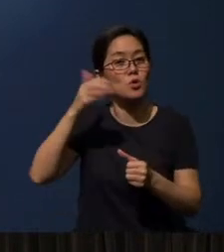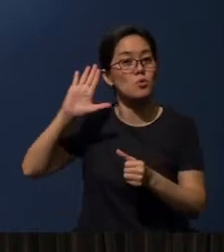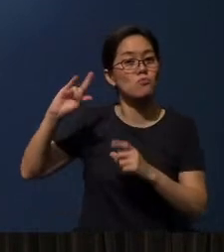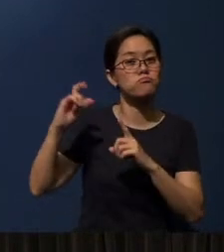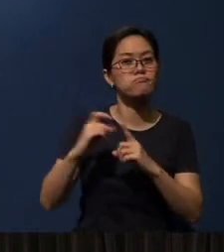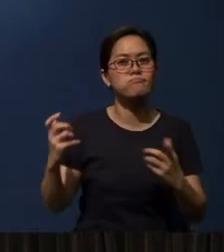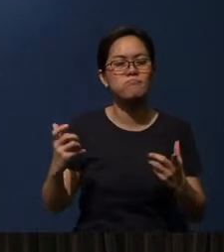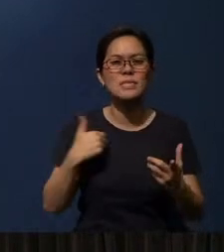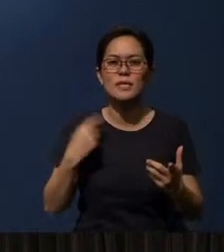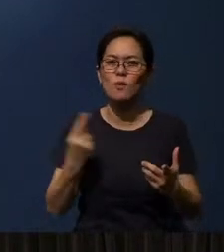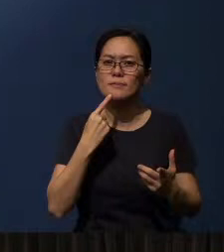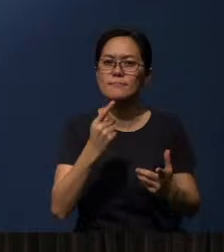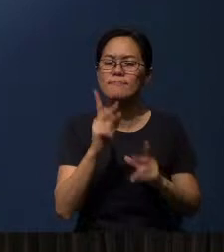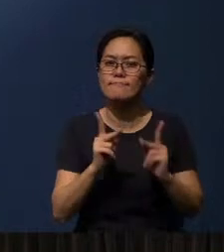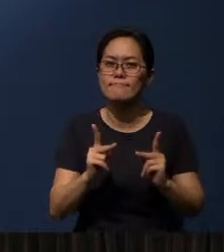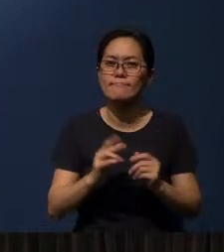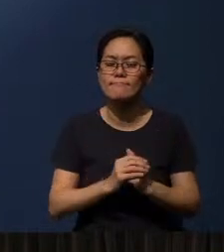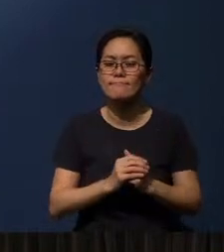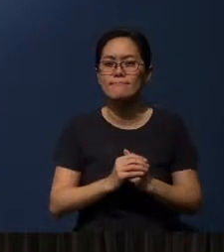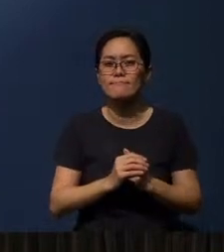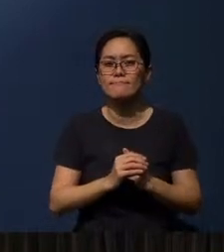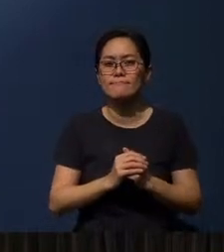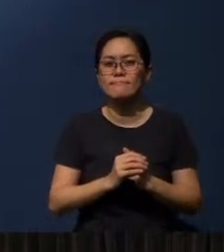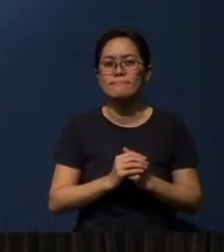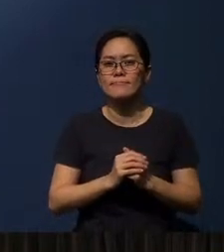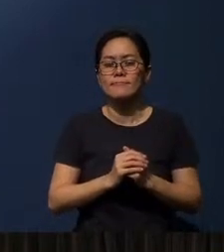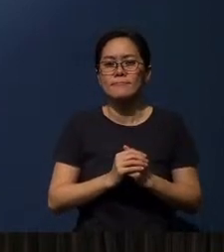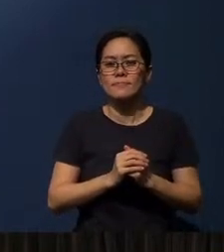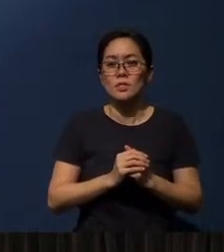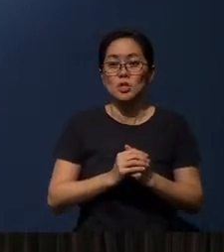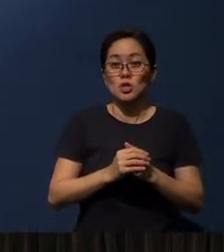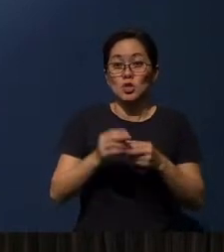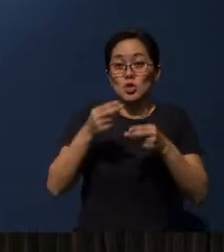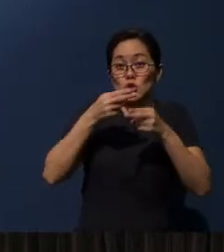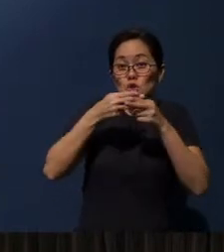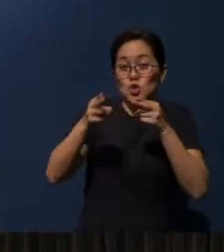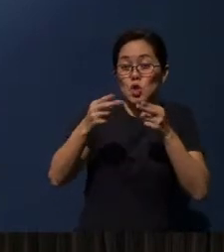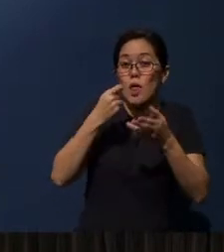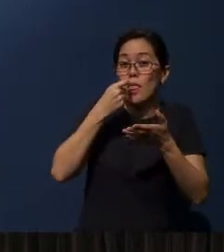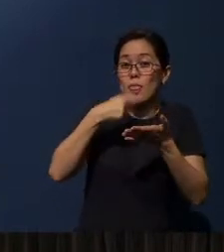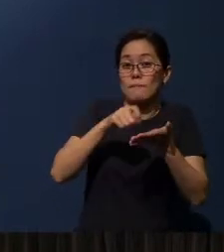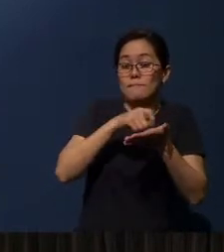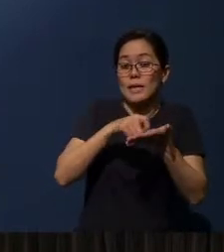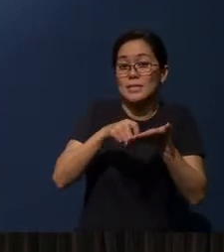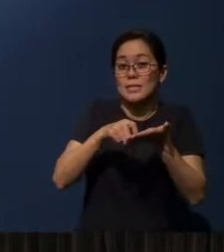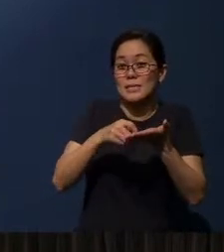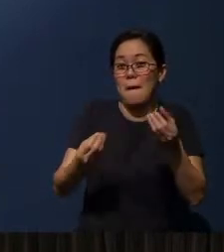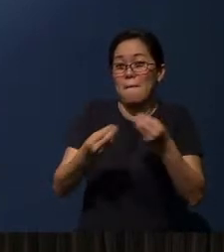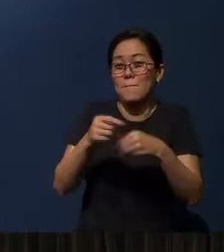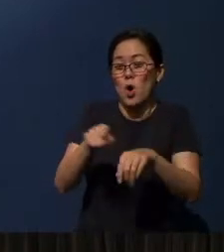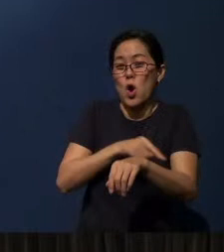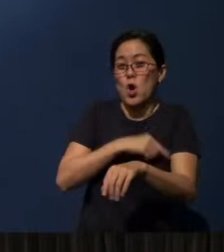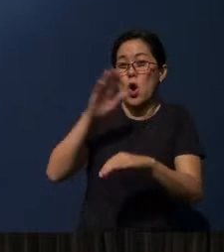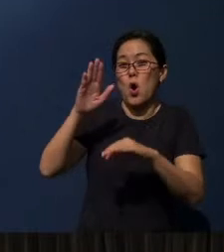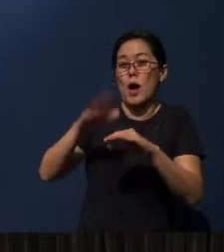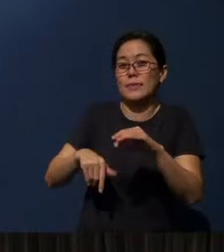I always tell people, a short pencil is longer than a long memory.